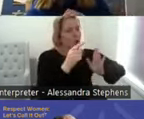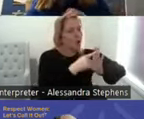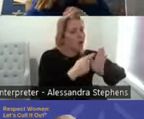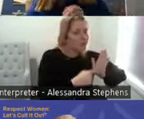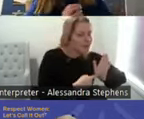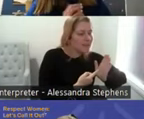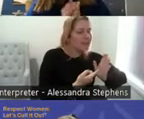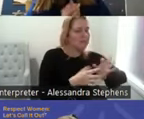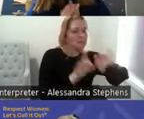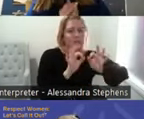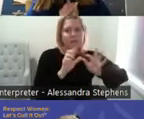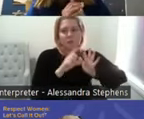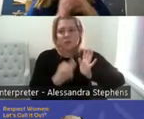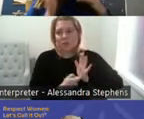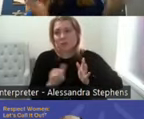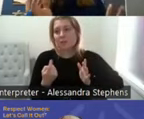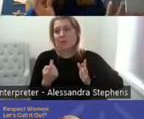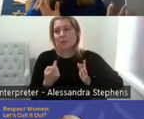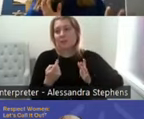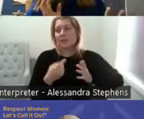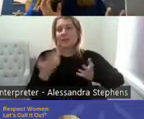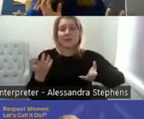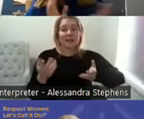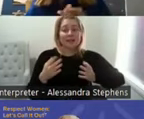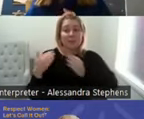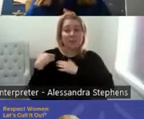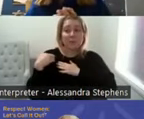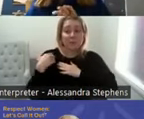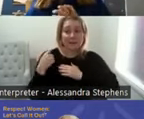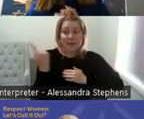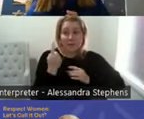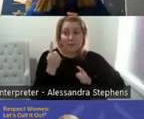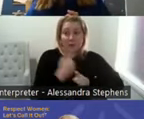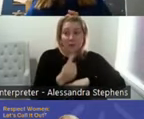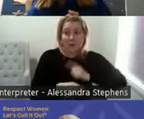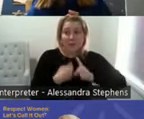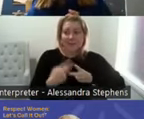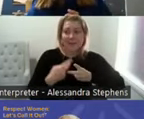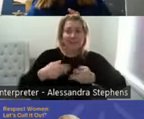And pretty much I will say it's actually everyone's role. It's and usually in a